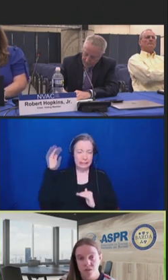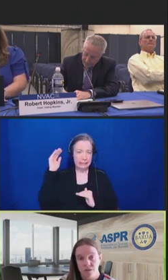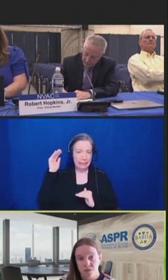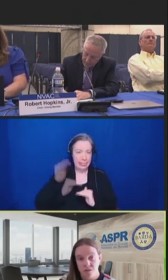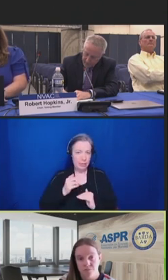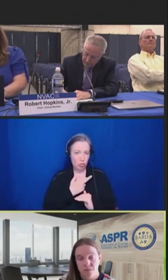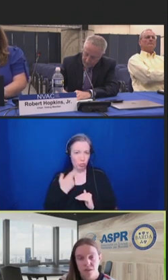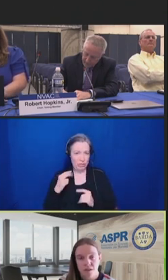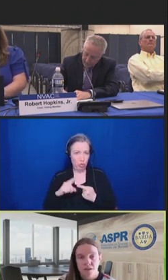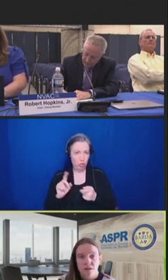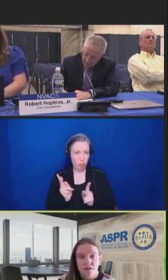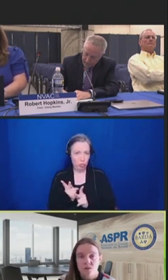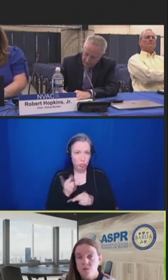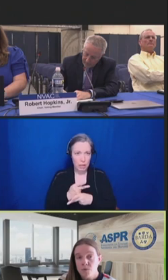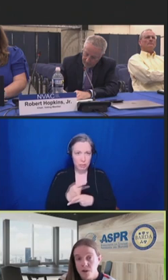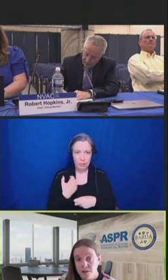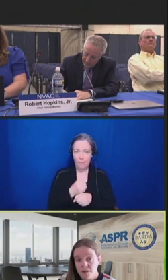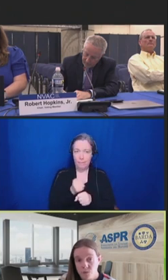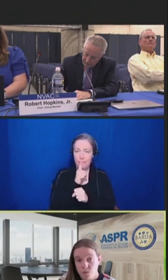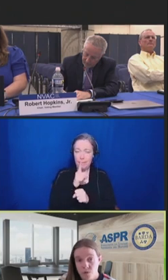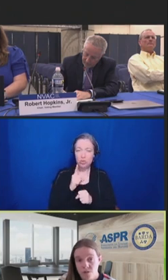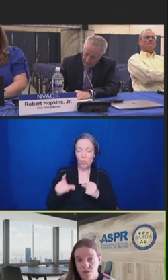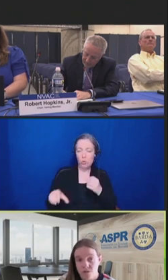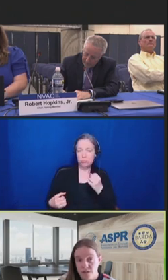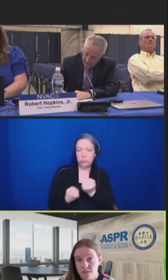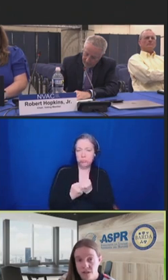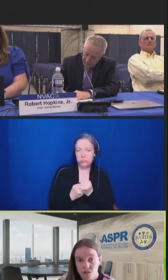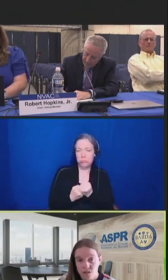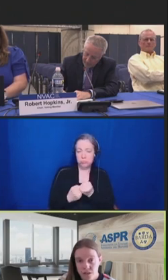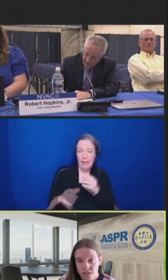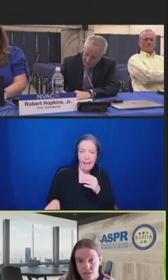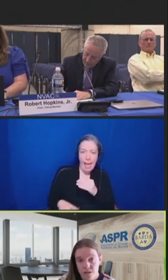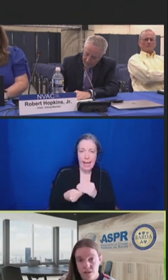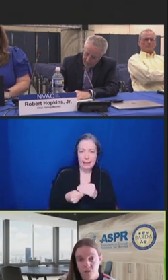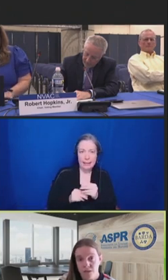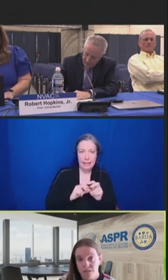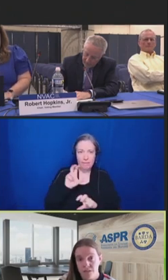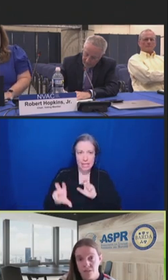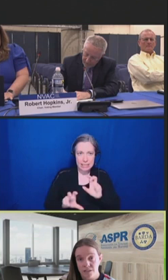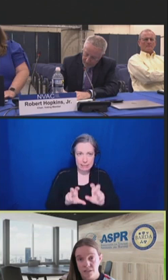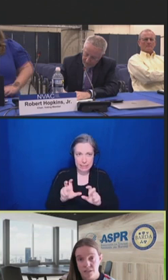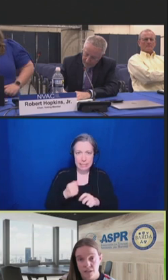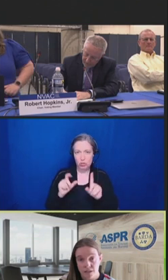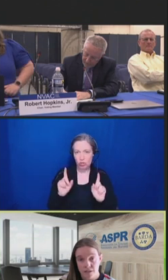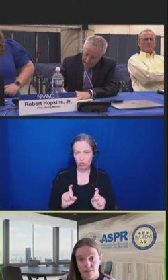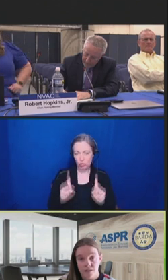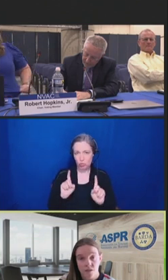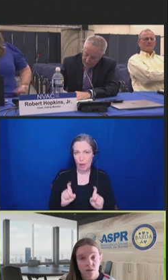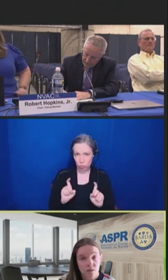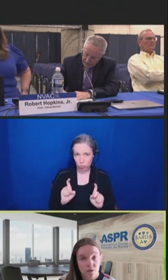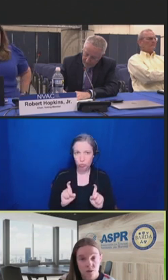So, number one, we want to advance next-generation COVID-19 vaccine candidates, including mucosal